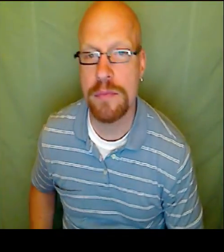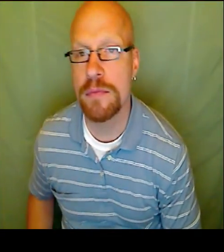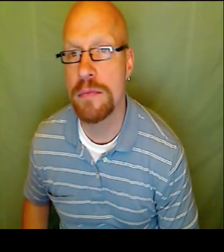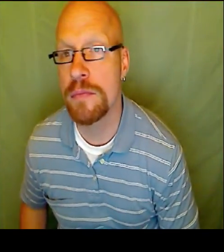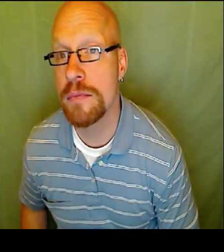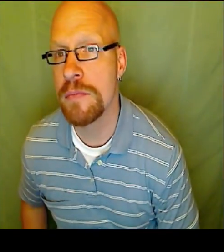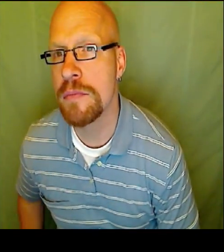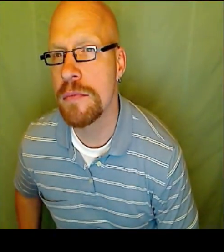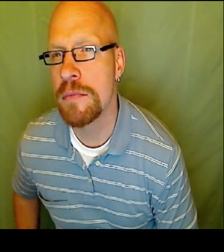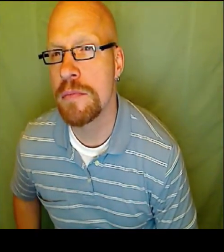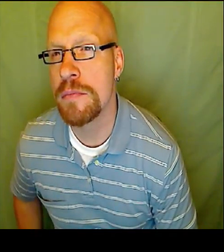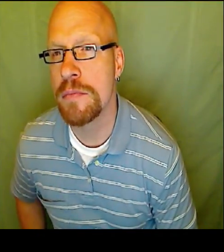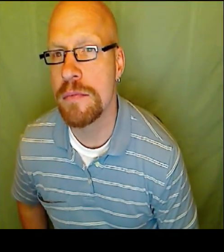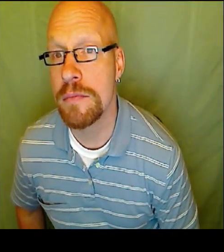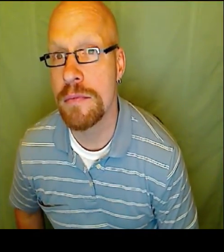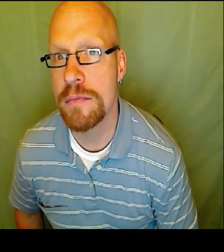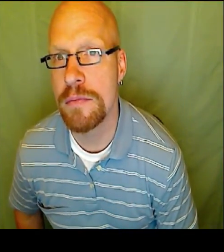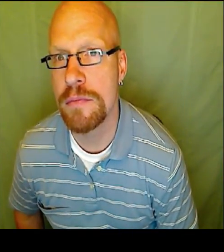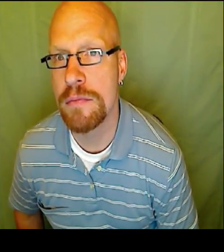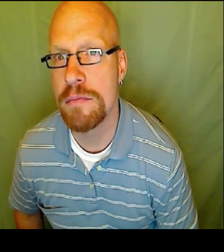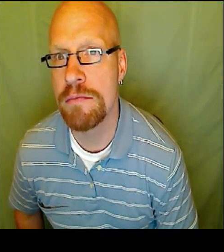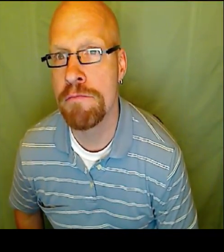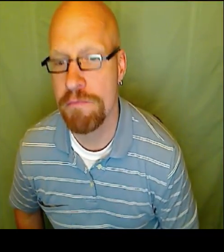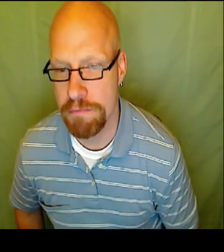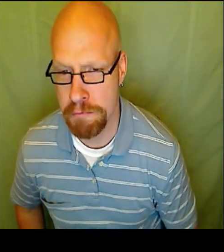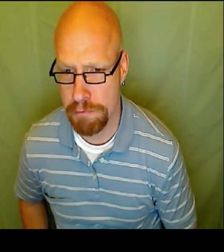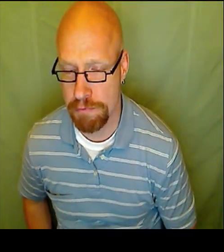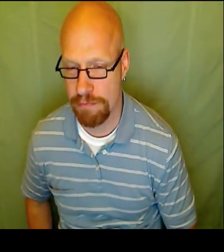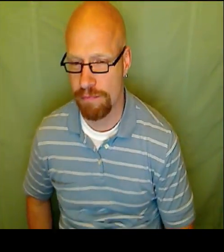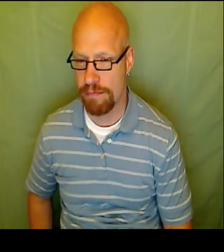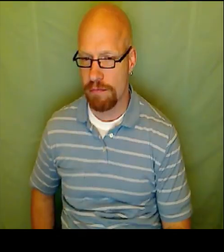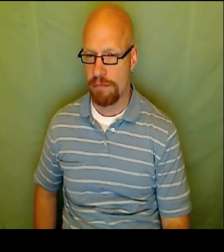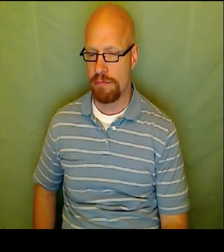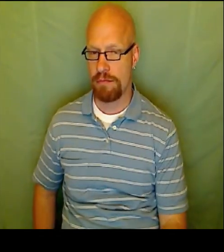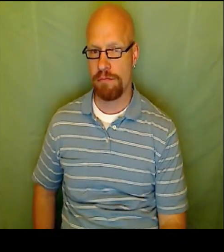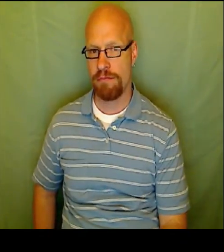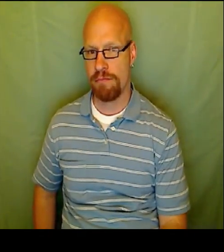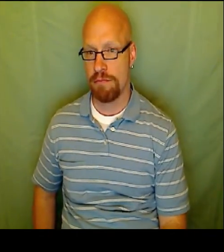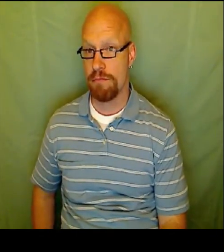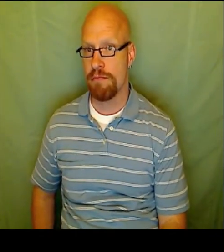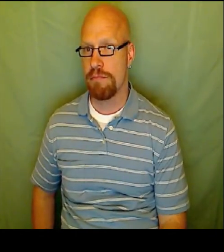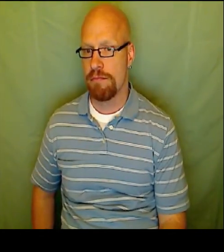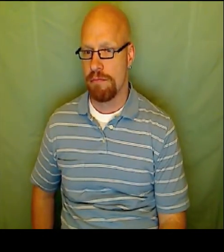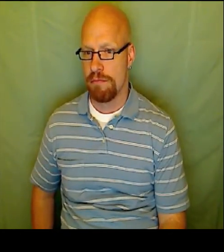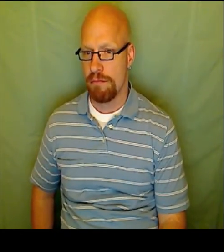They will never share one pair together one ordered pair together, X and Y pair.